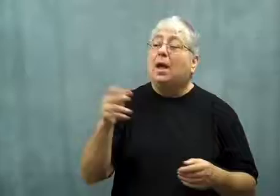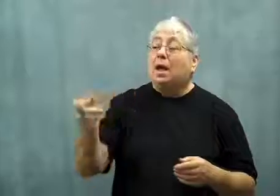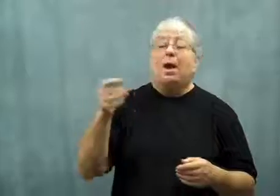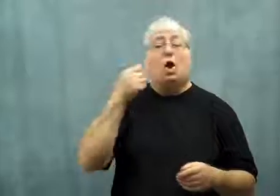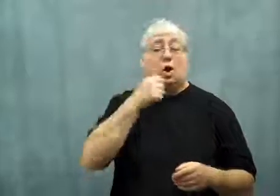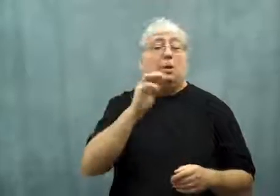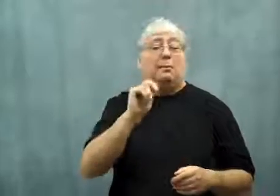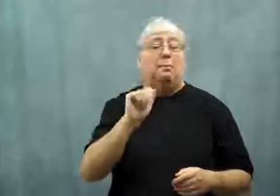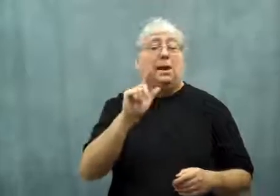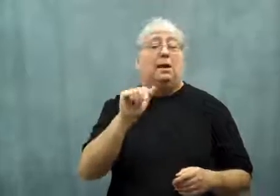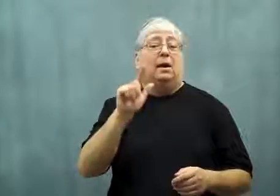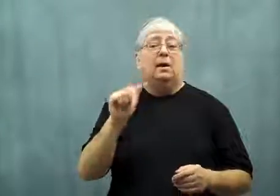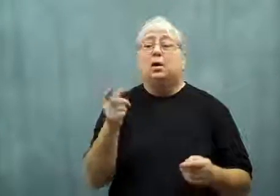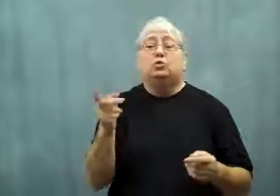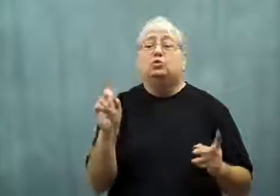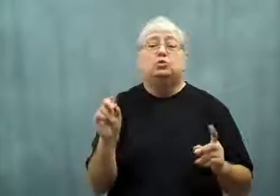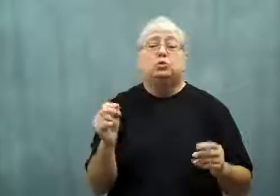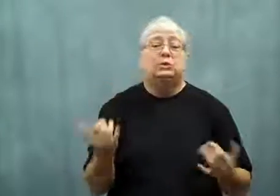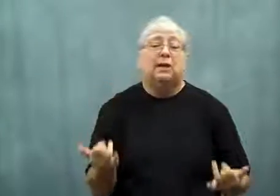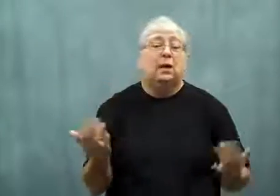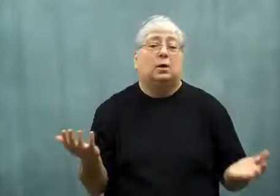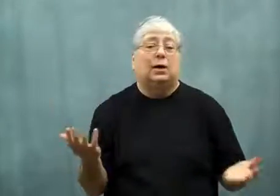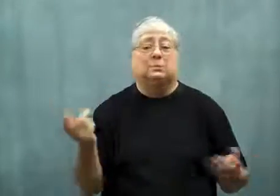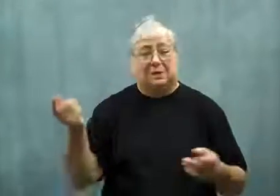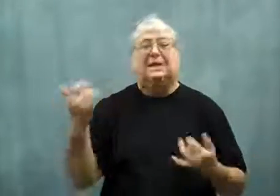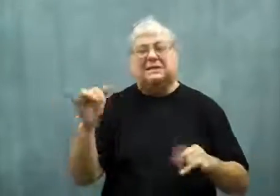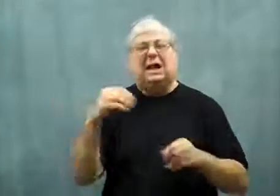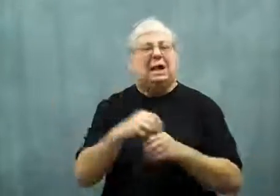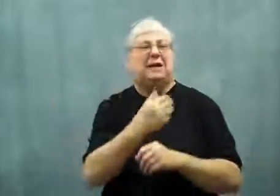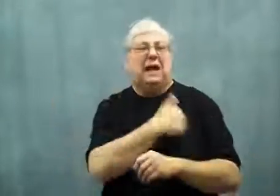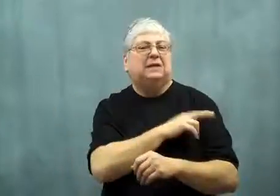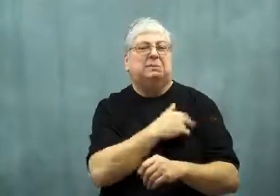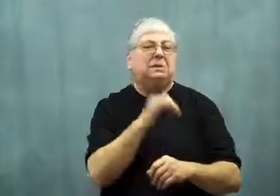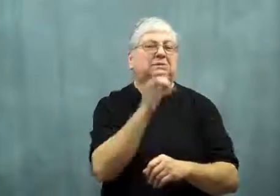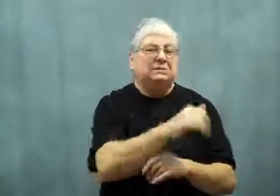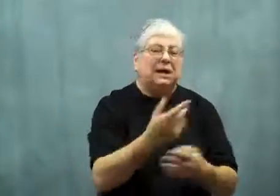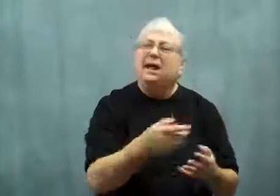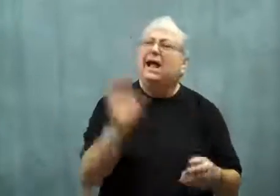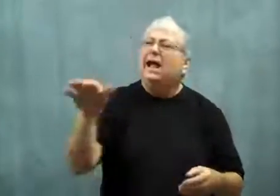Right now, Malala is still in the hospital,